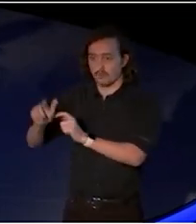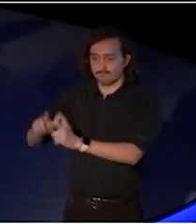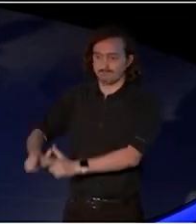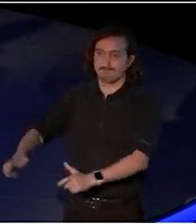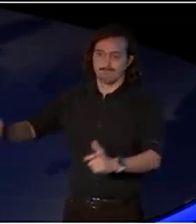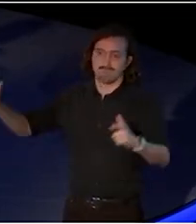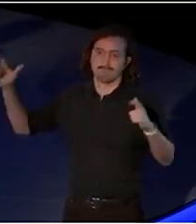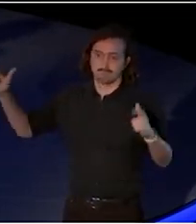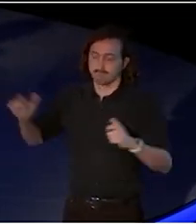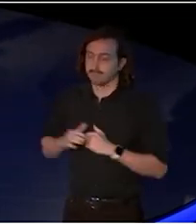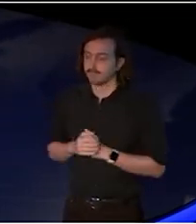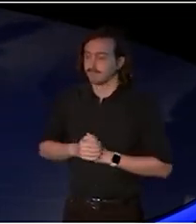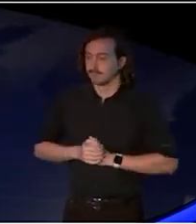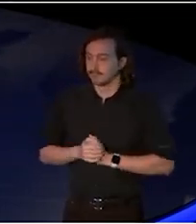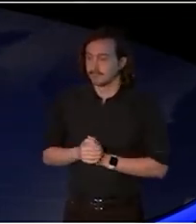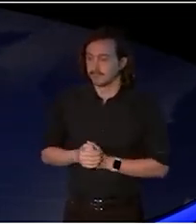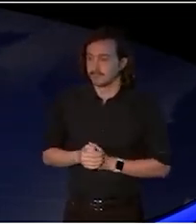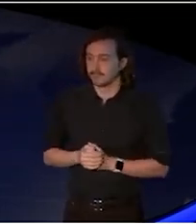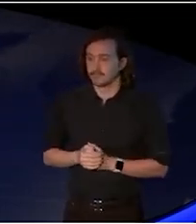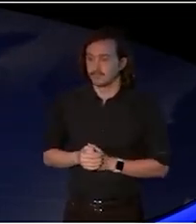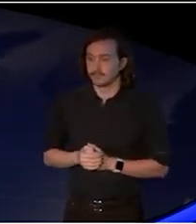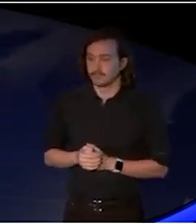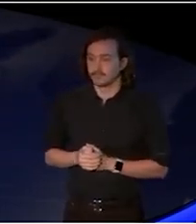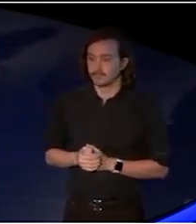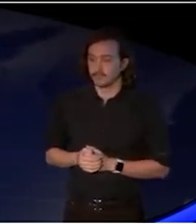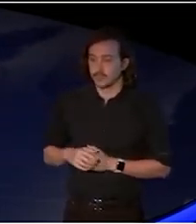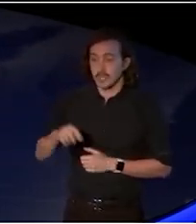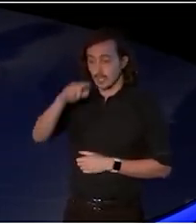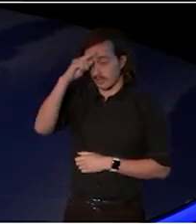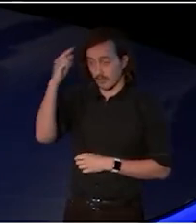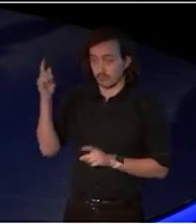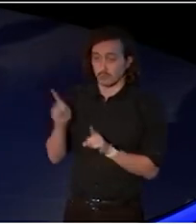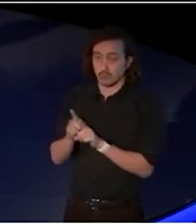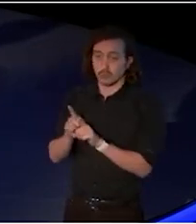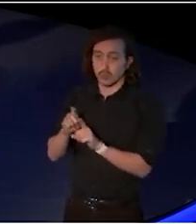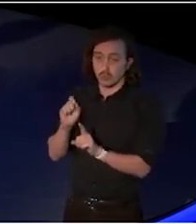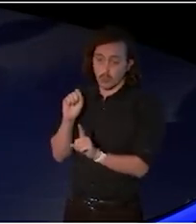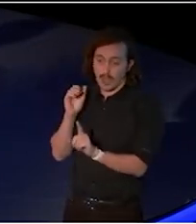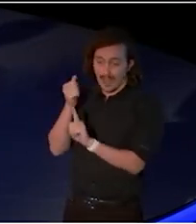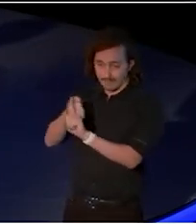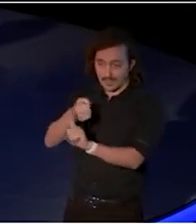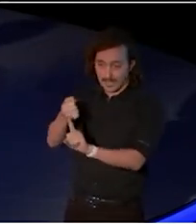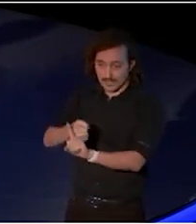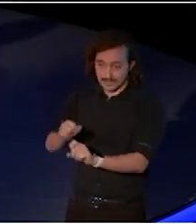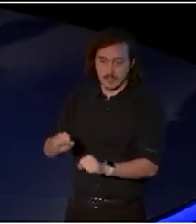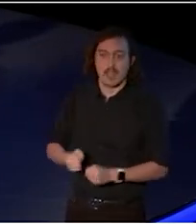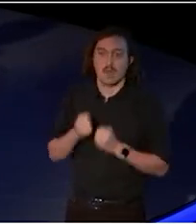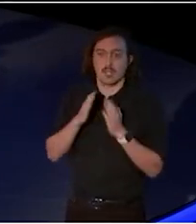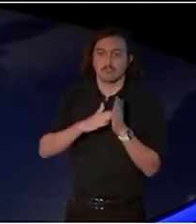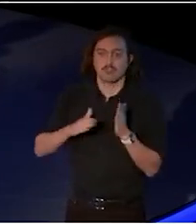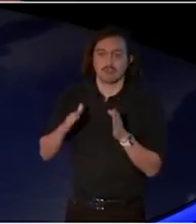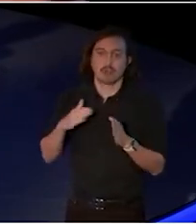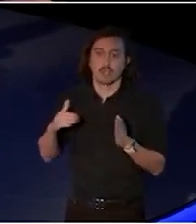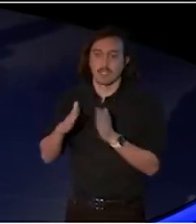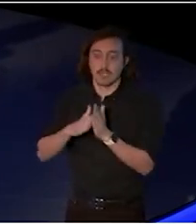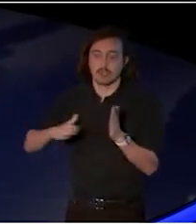Incredibly importantly is to advocate on behalf of the industry and promote it and most importantly, to promote the importance of it to